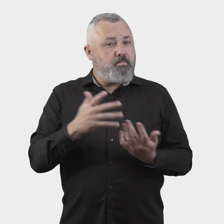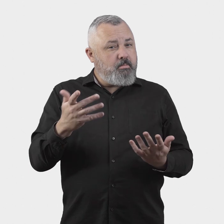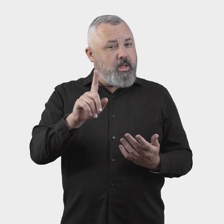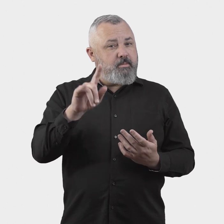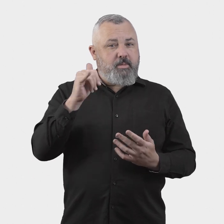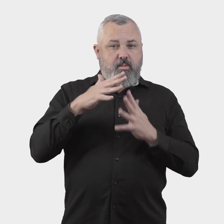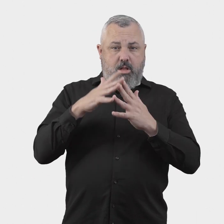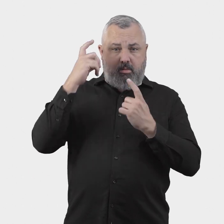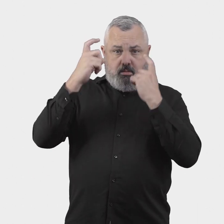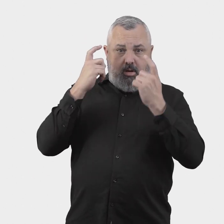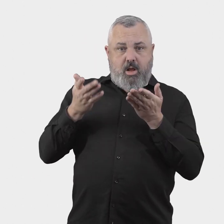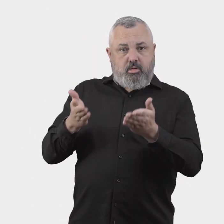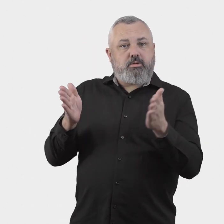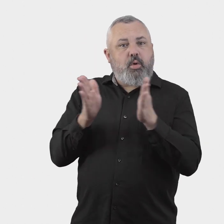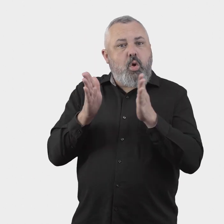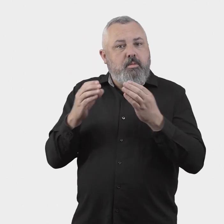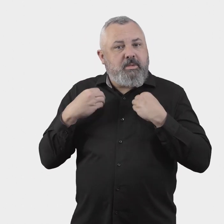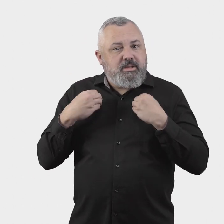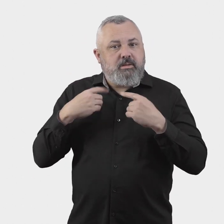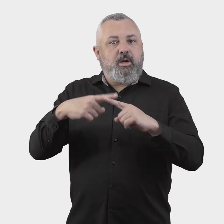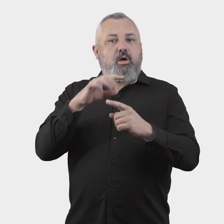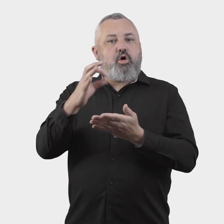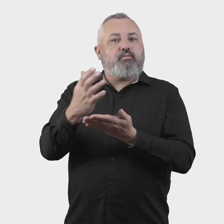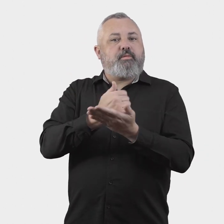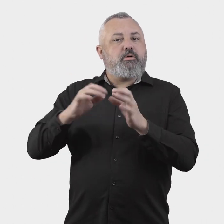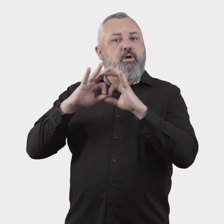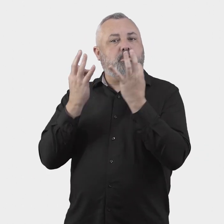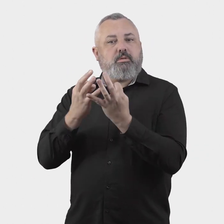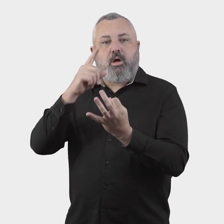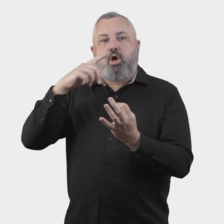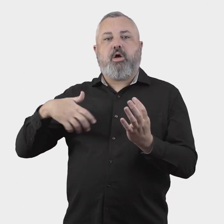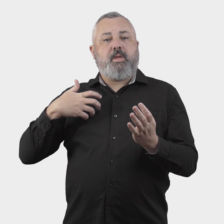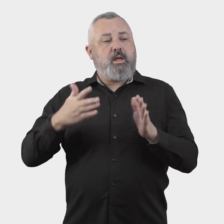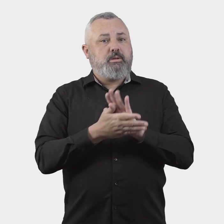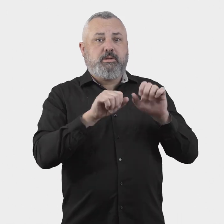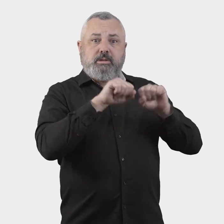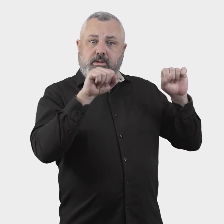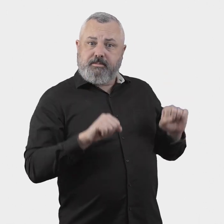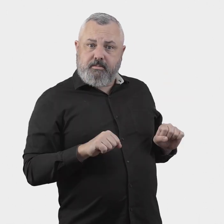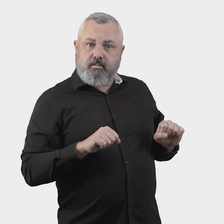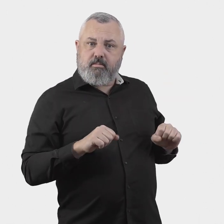However, there may be reasons for allowing small businesses and NFPs to make complaints under the scheme.